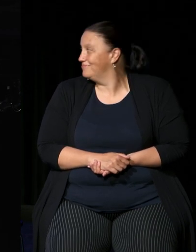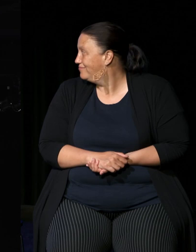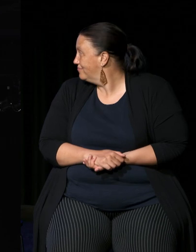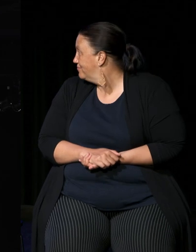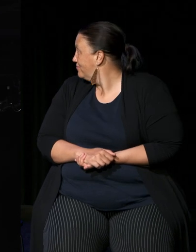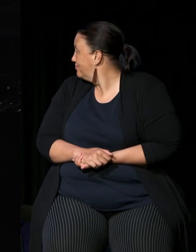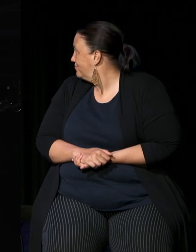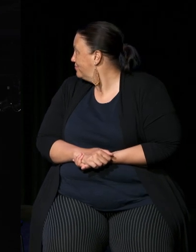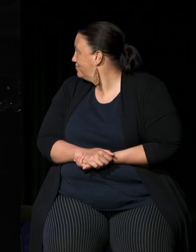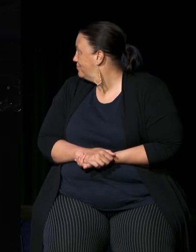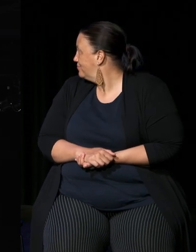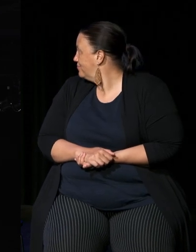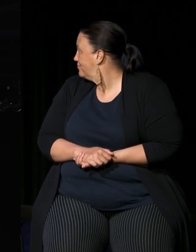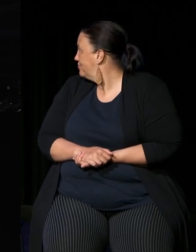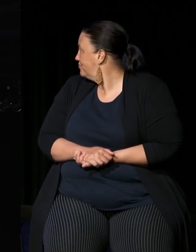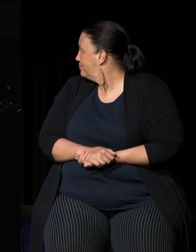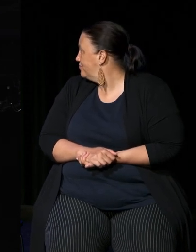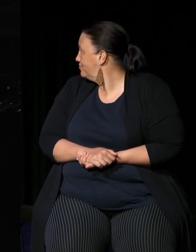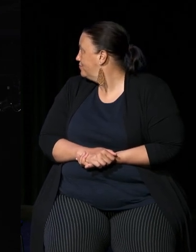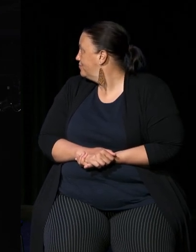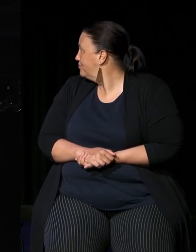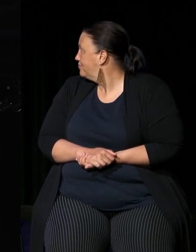um if you would like to respond to that again and we'll just see whether we get